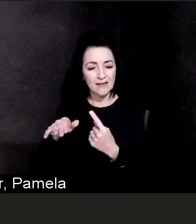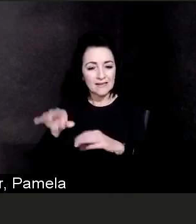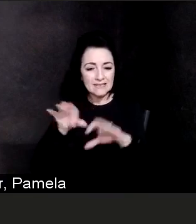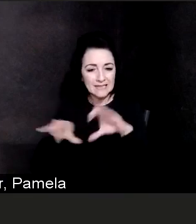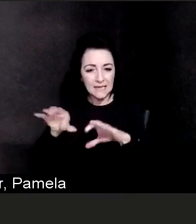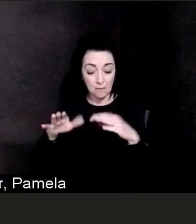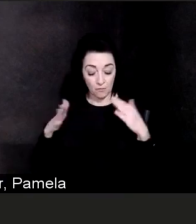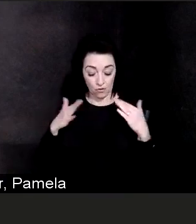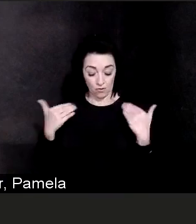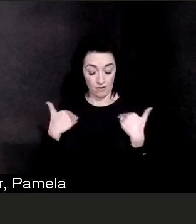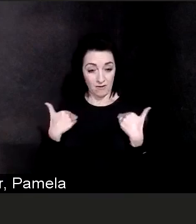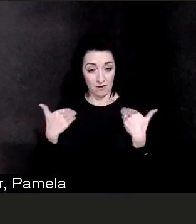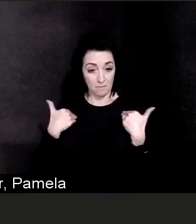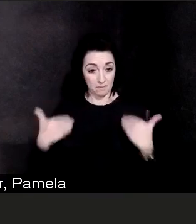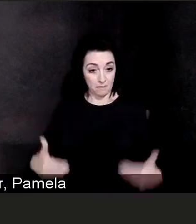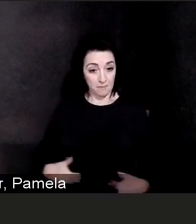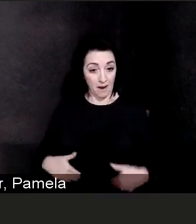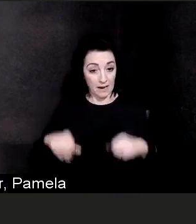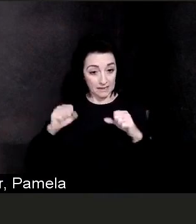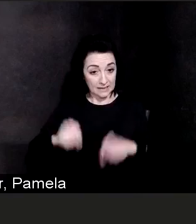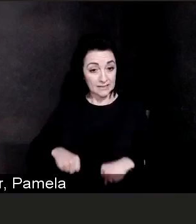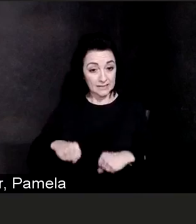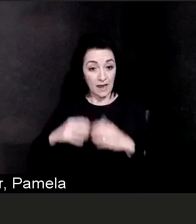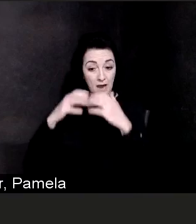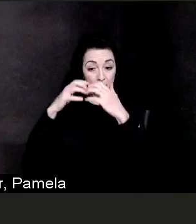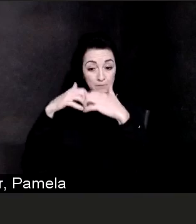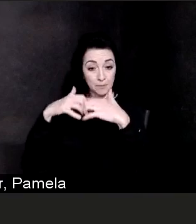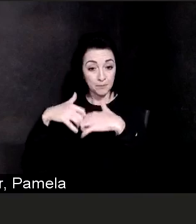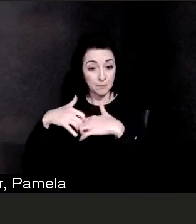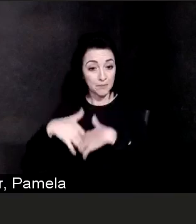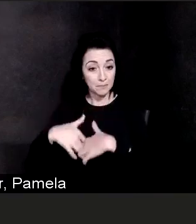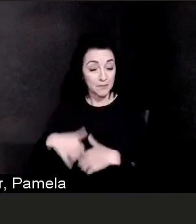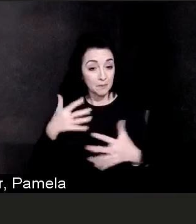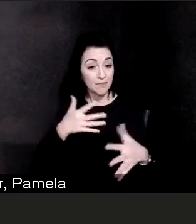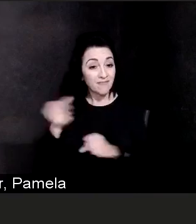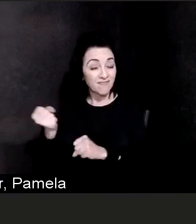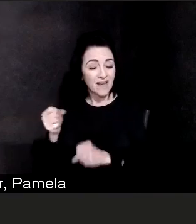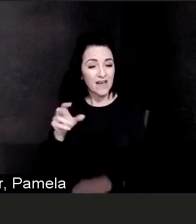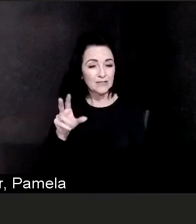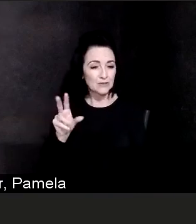before we're able to make that special antigen. So that's probably enough technical talk